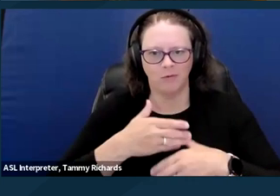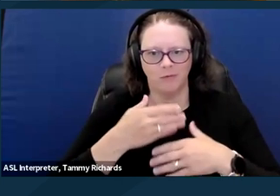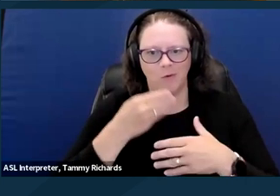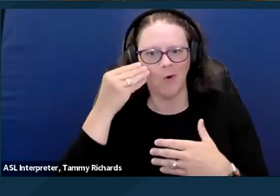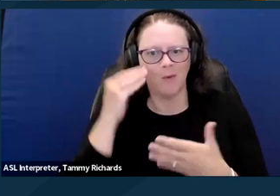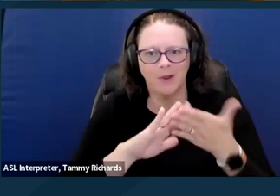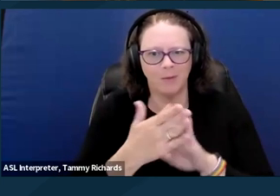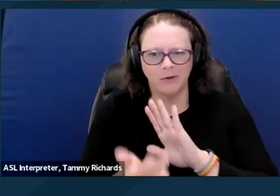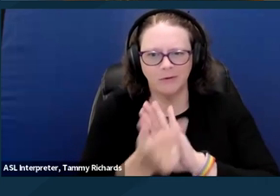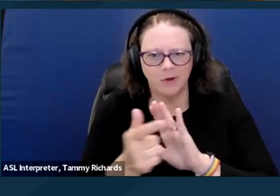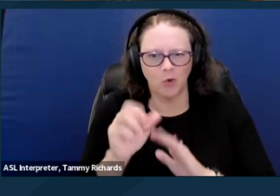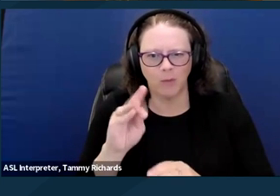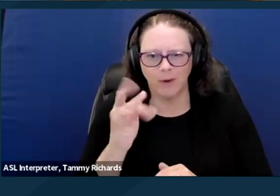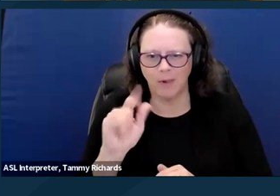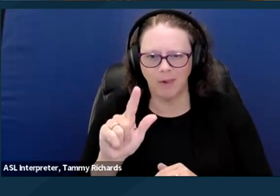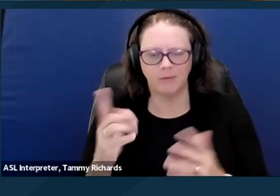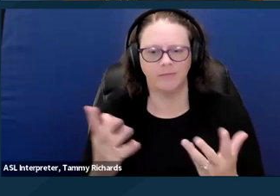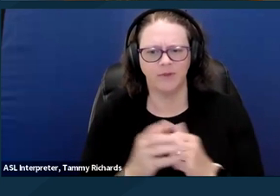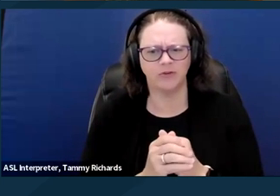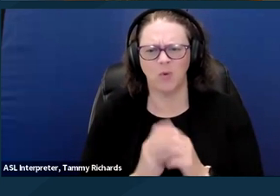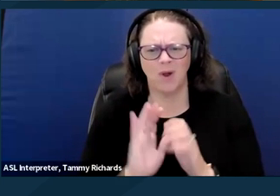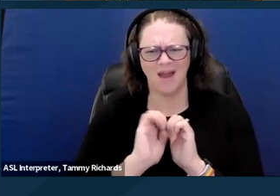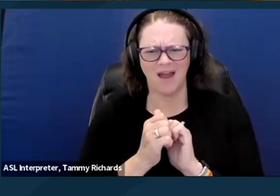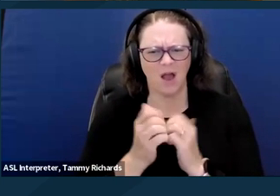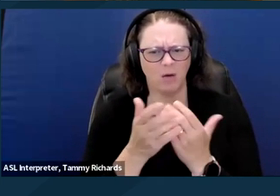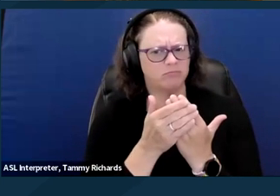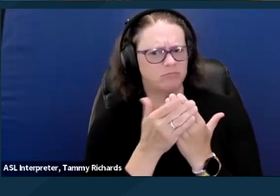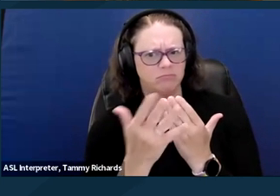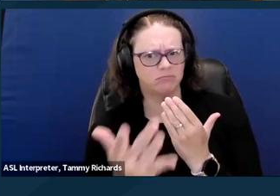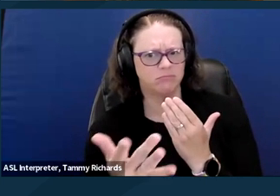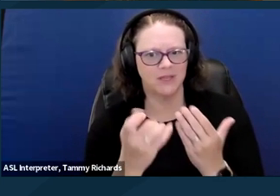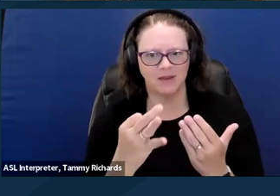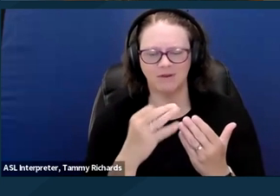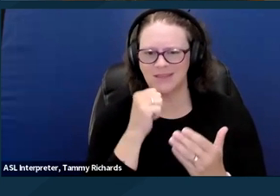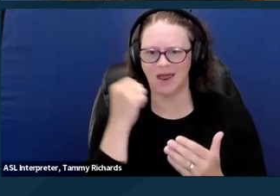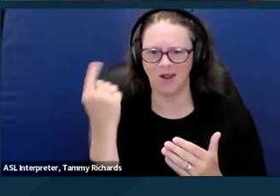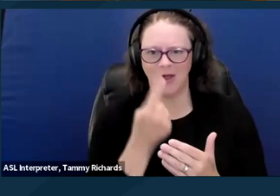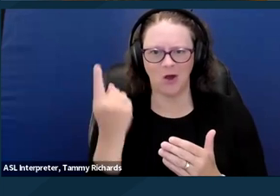So what then is the path forward, if it's not necessarily always with the court in mind?